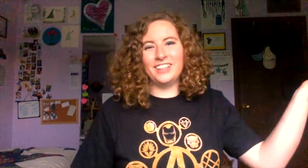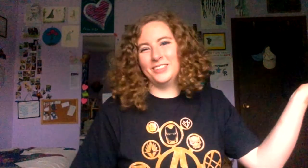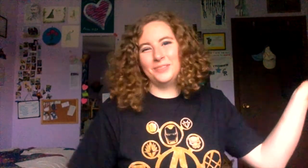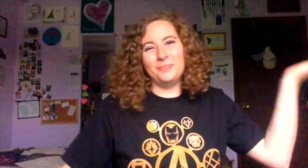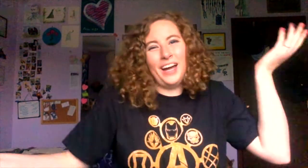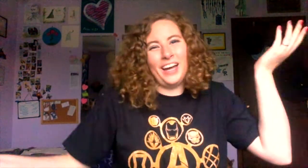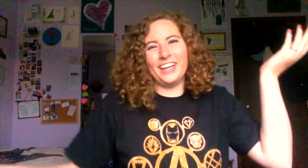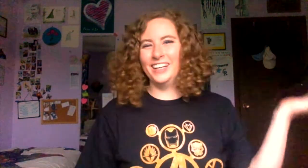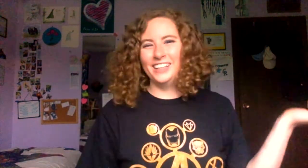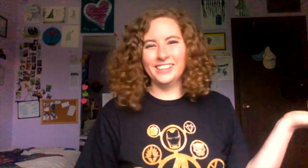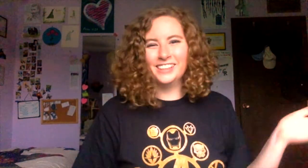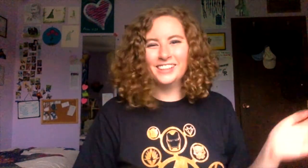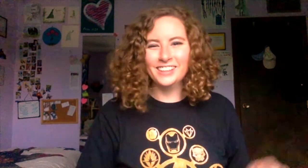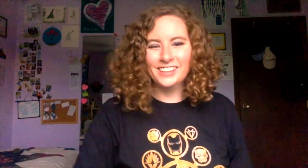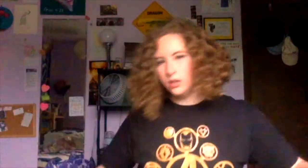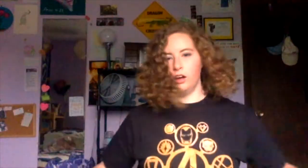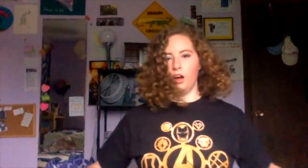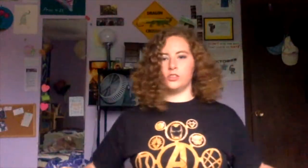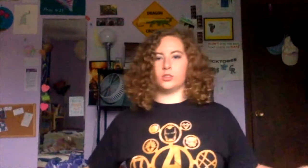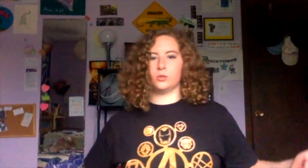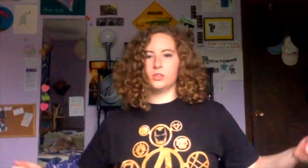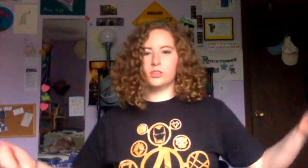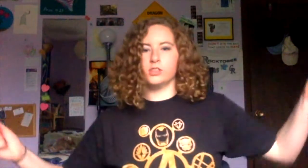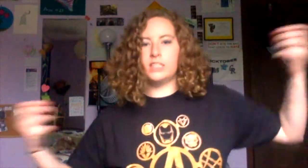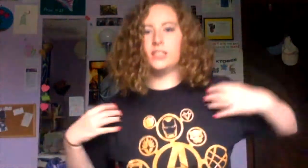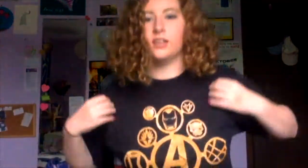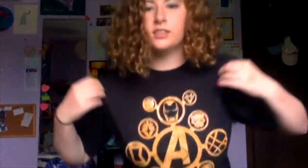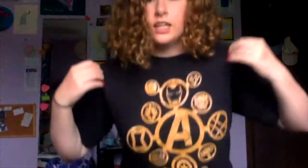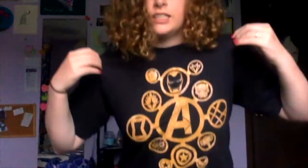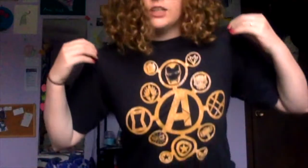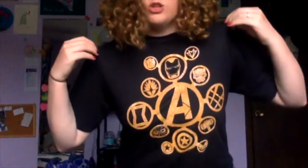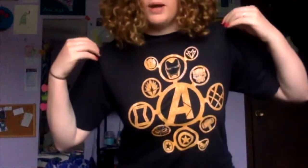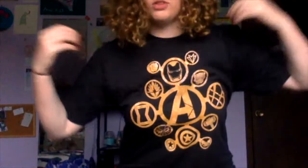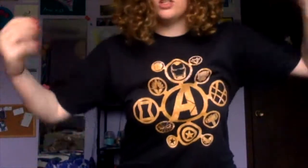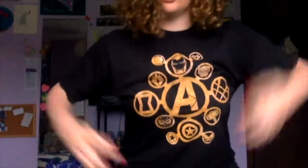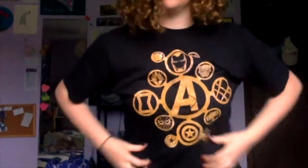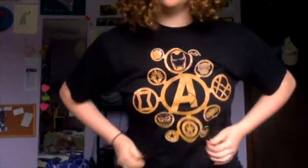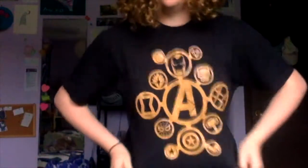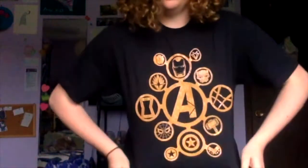Bye! (Also! Theresa! Did I tell you about this shirt?